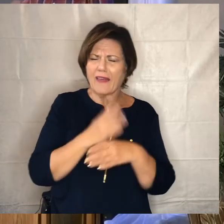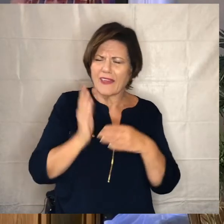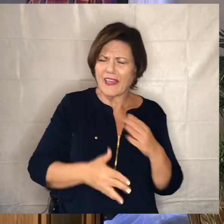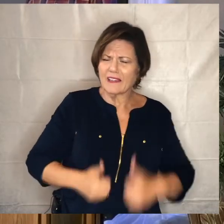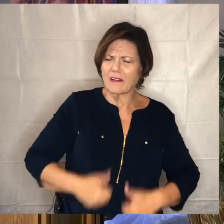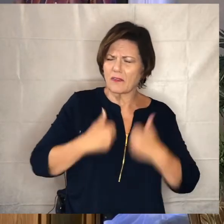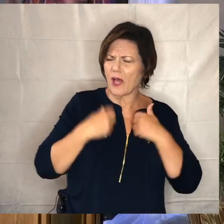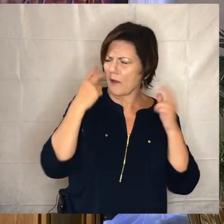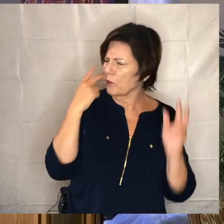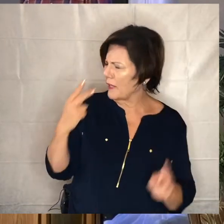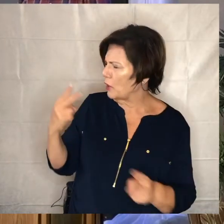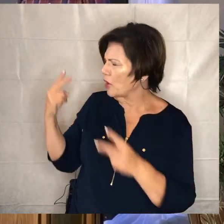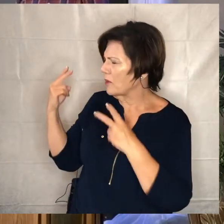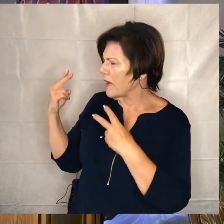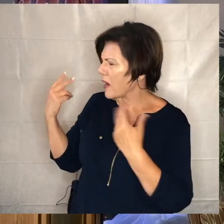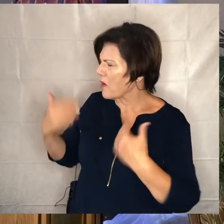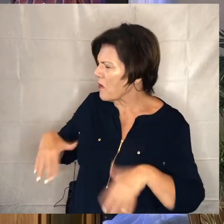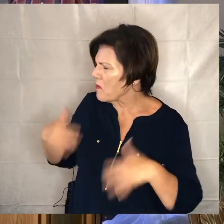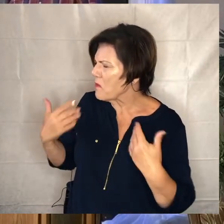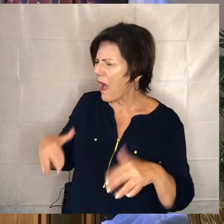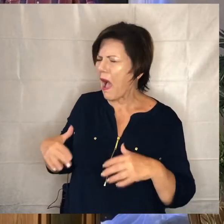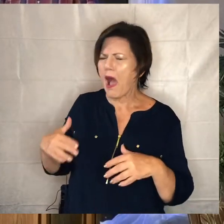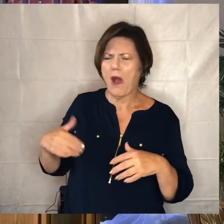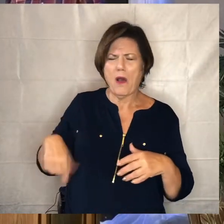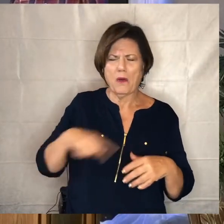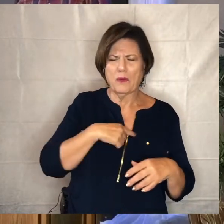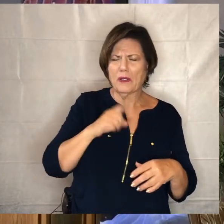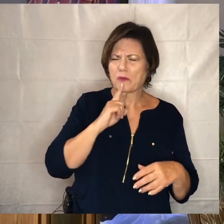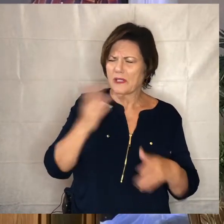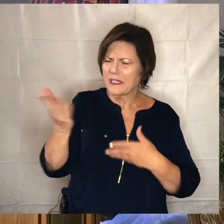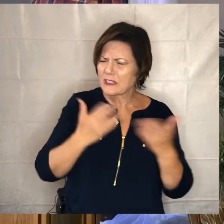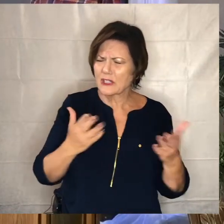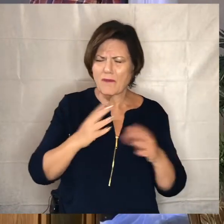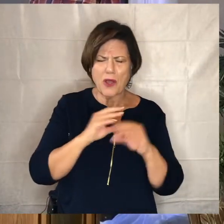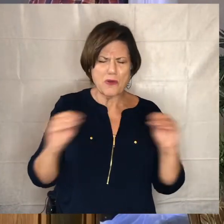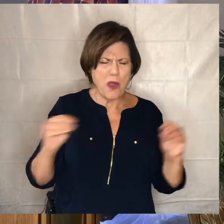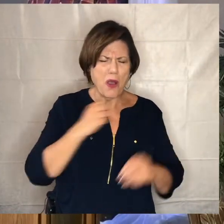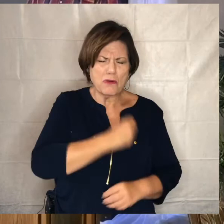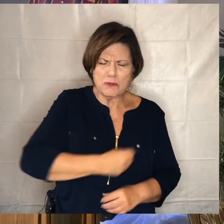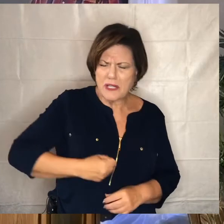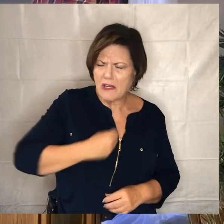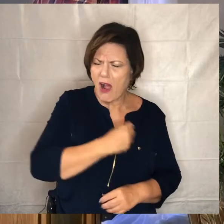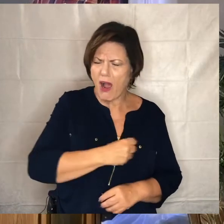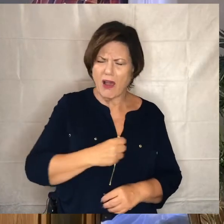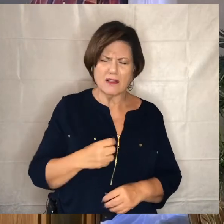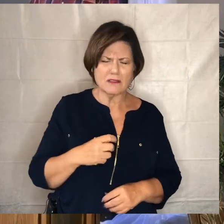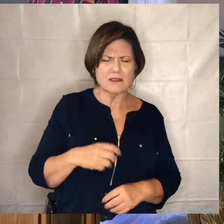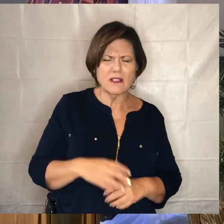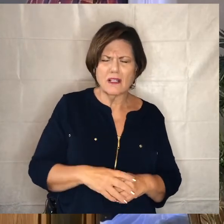and see that we left it all in the field no regrets nothing left in the tank